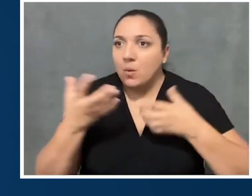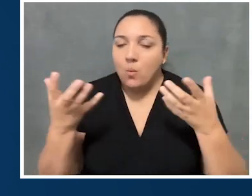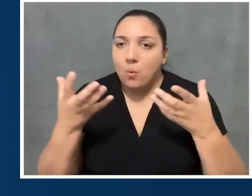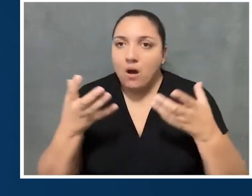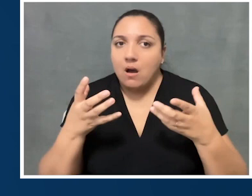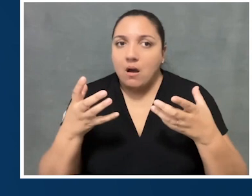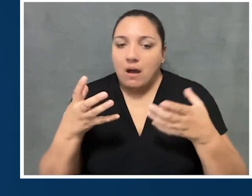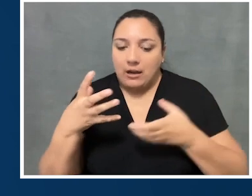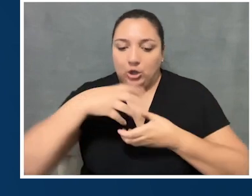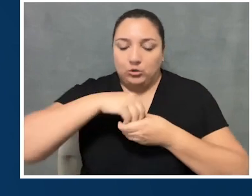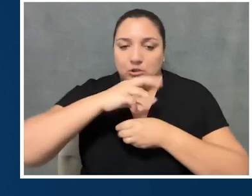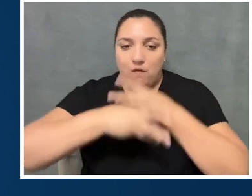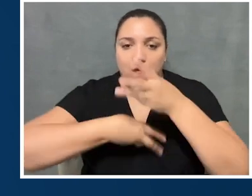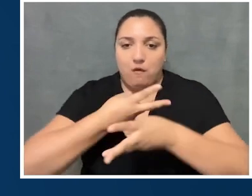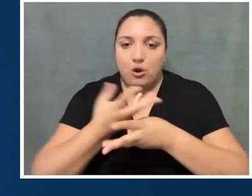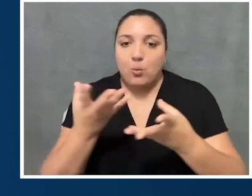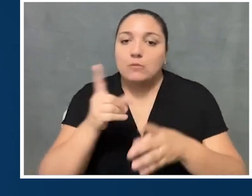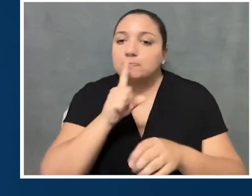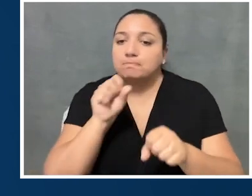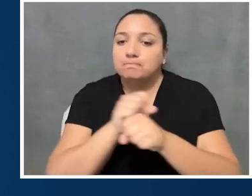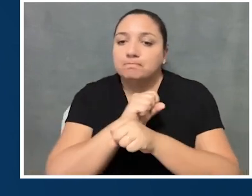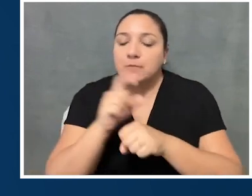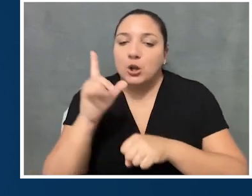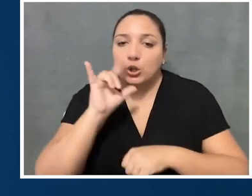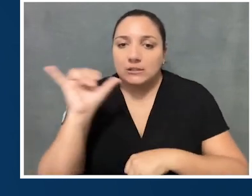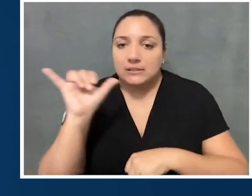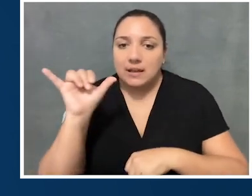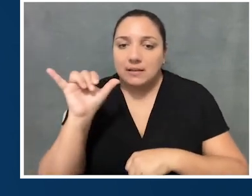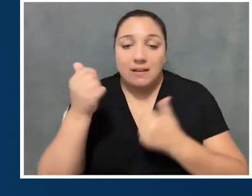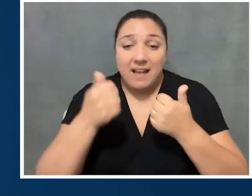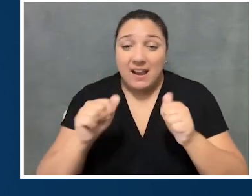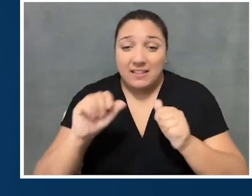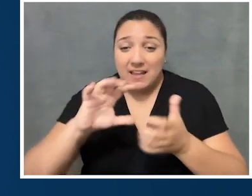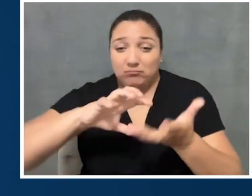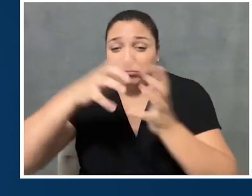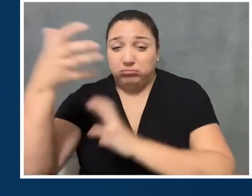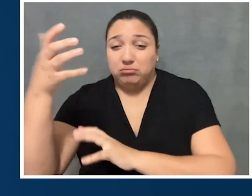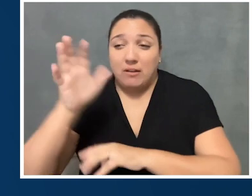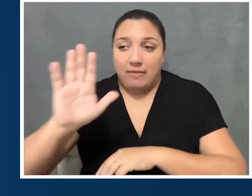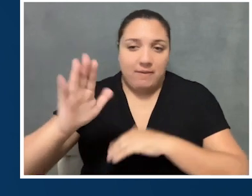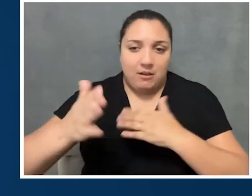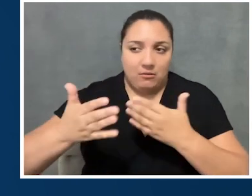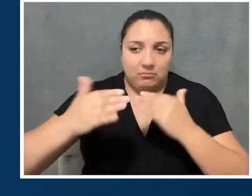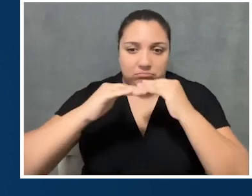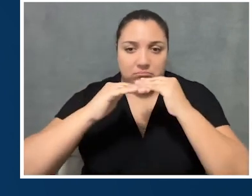an inclusive world would truly look like in the sense of doing anything that actually disrupts sort of the status quo that they're used to.